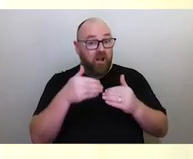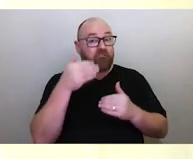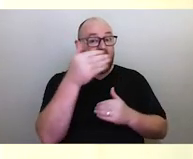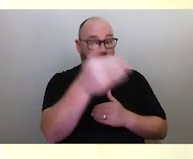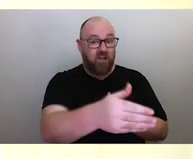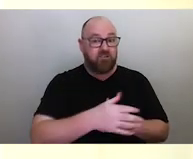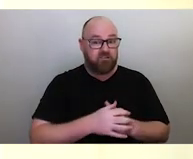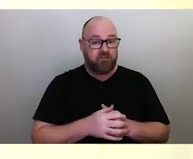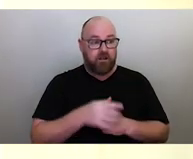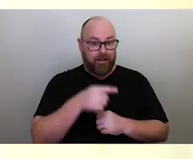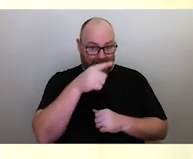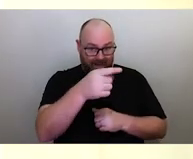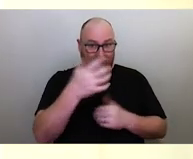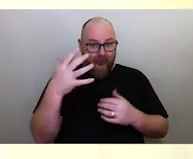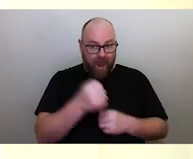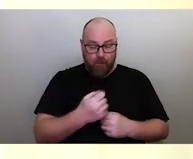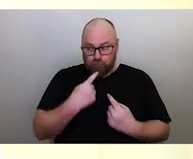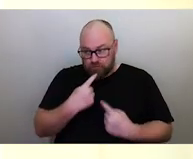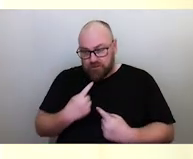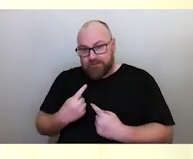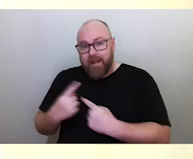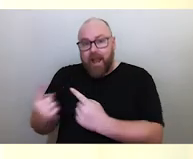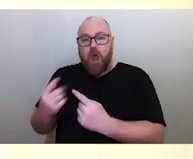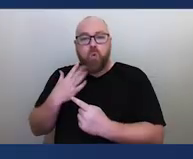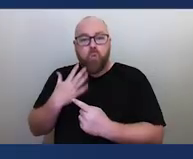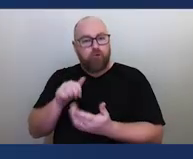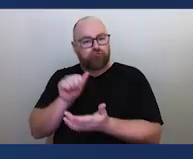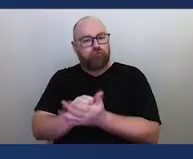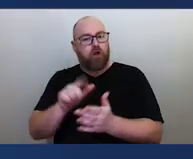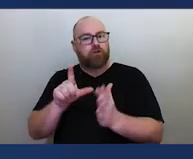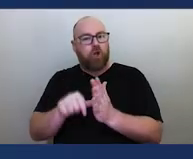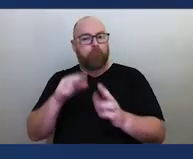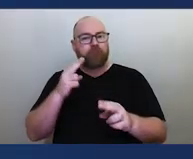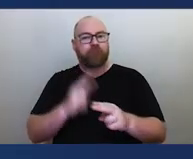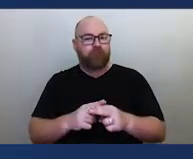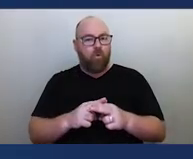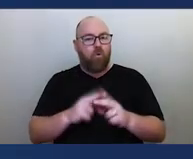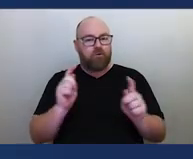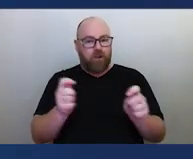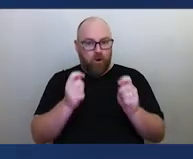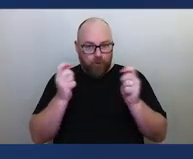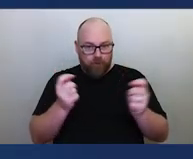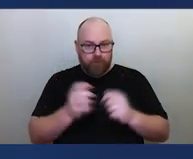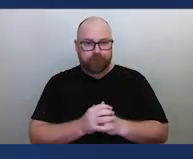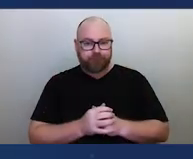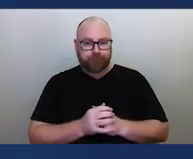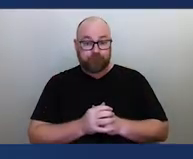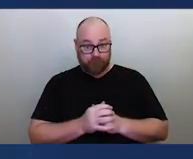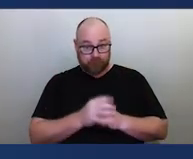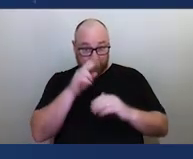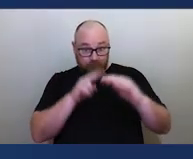He had to inform the people about when to hold the ceremony. Predicting eclipses is not an easy task,